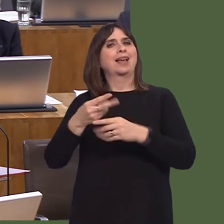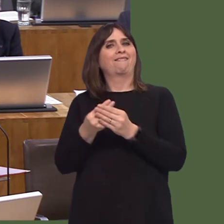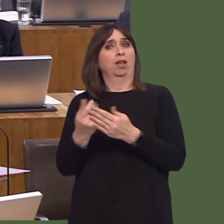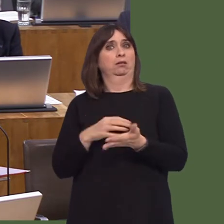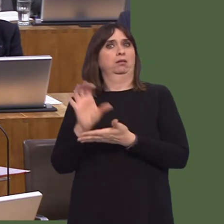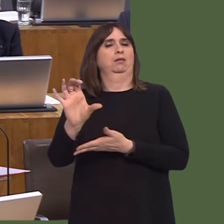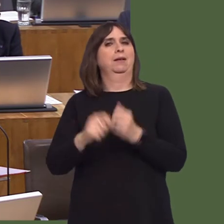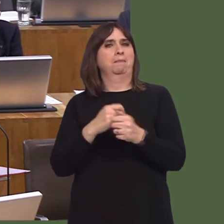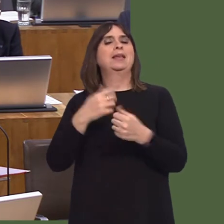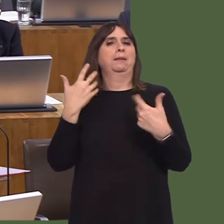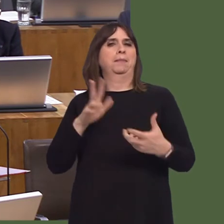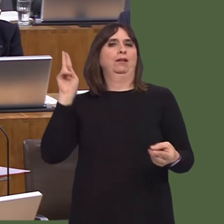that can help individuals.